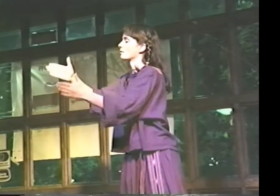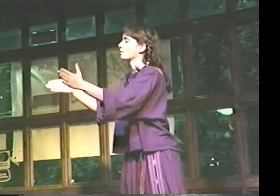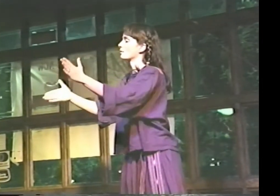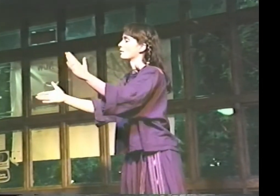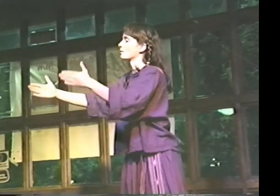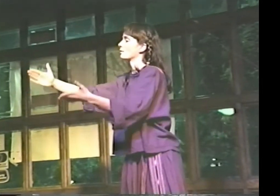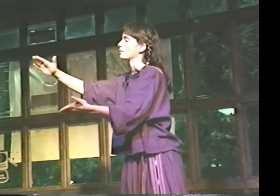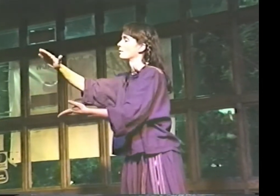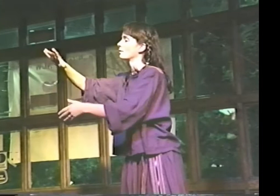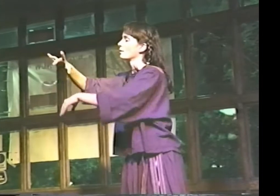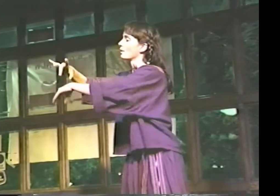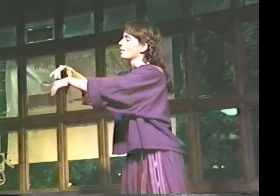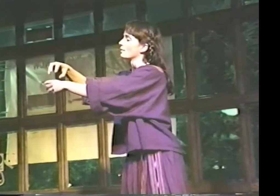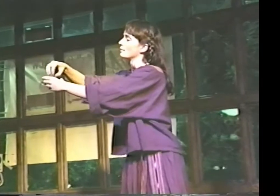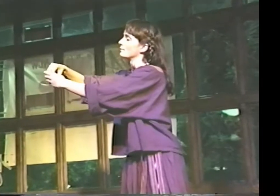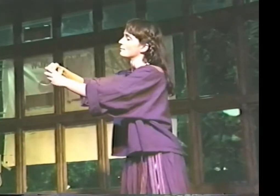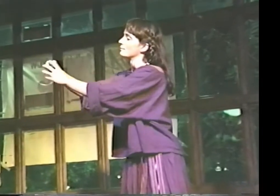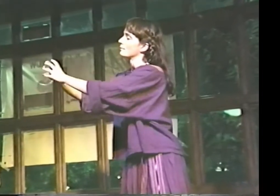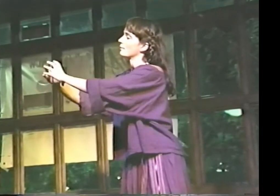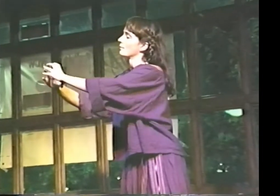"AND ON THE WALLS OF THE BOX..."